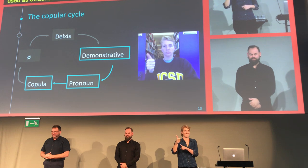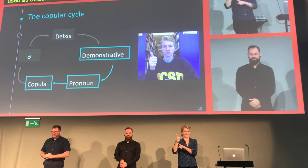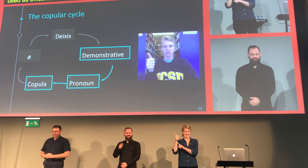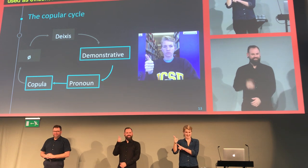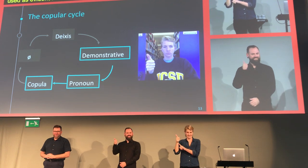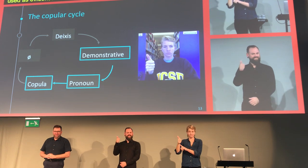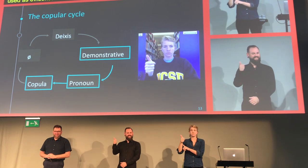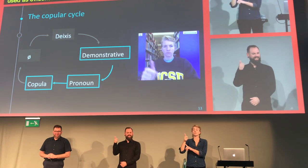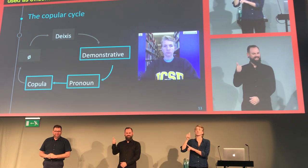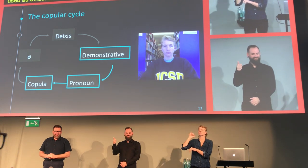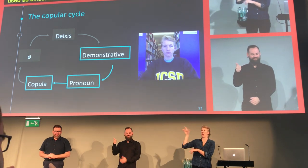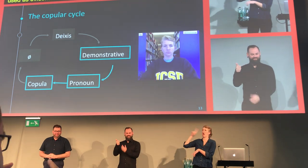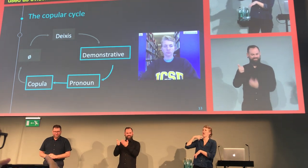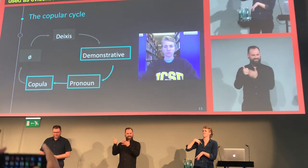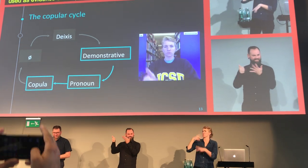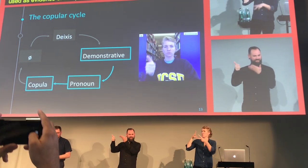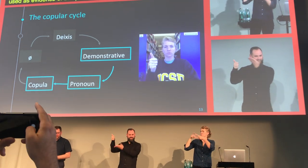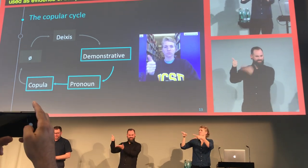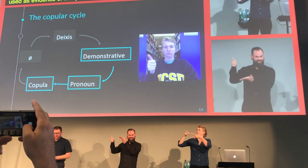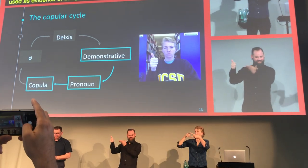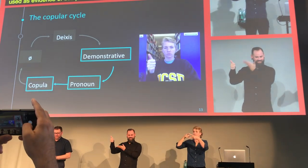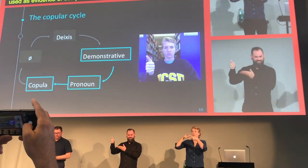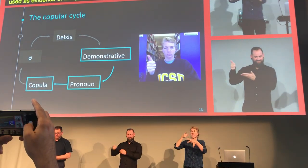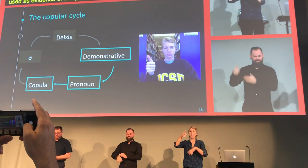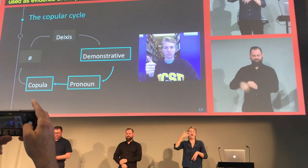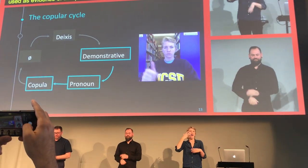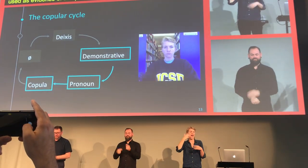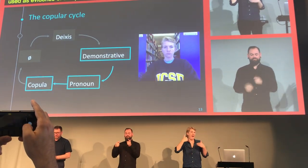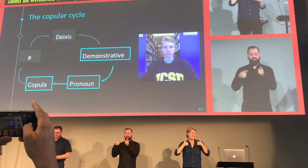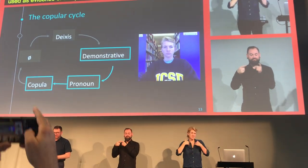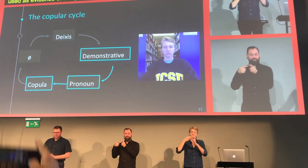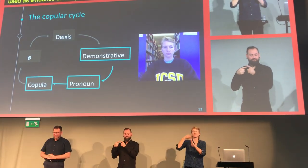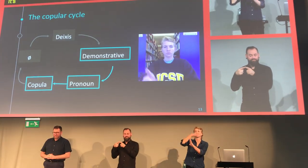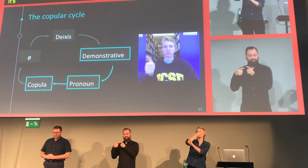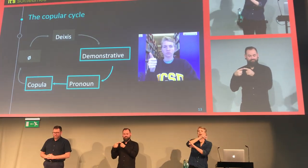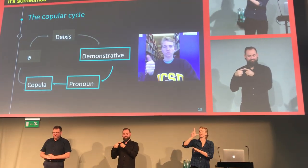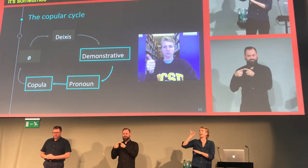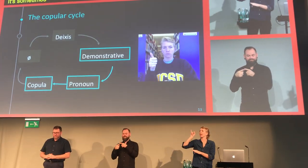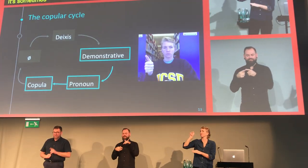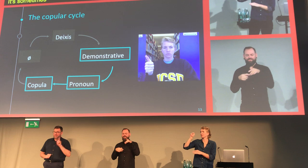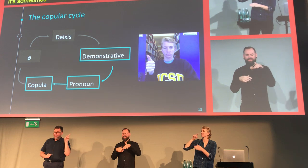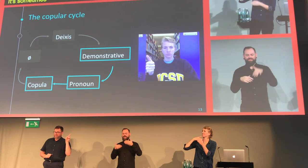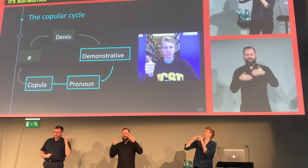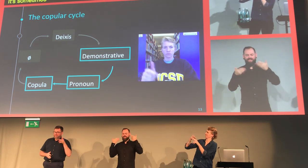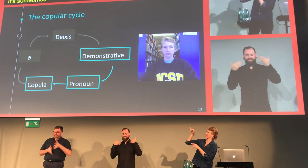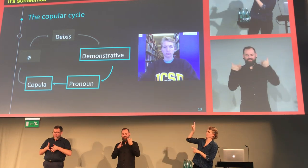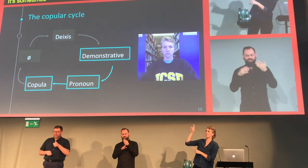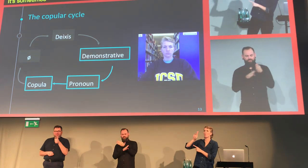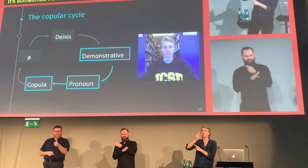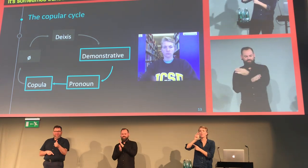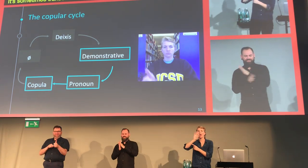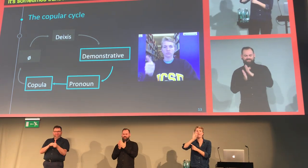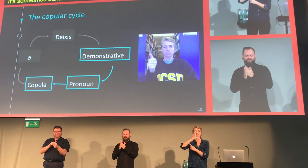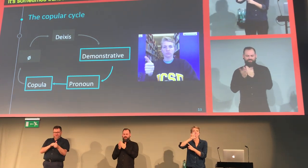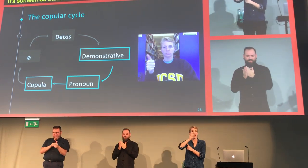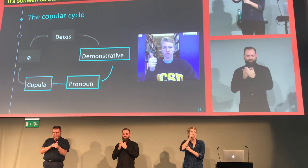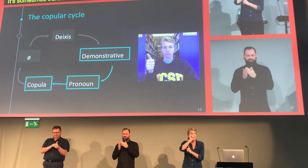which is sometimes transcribed to gloss as "self." And there's previous literature